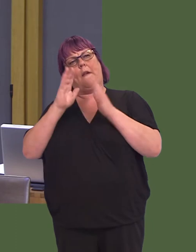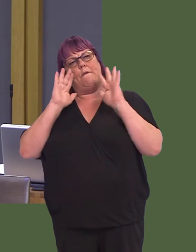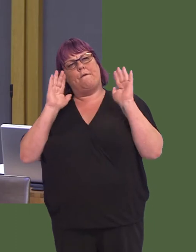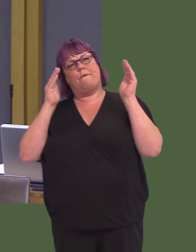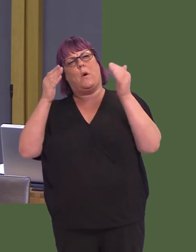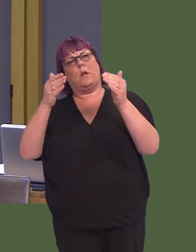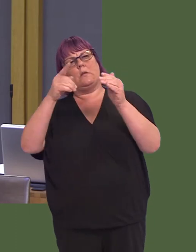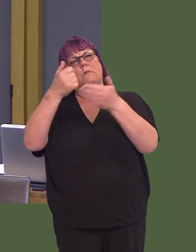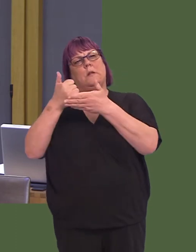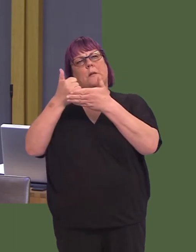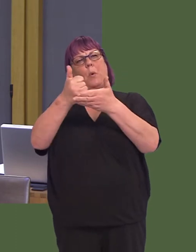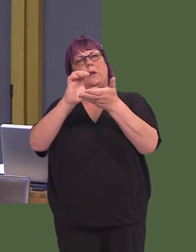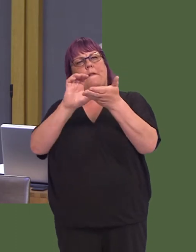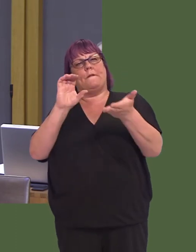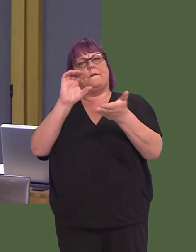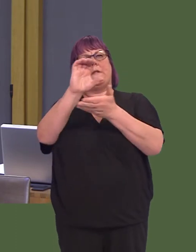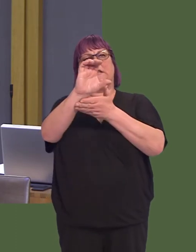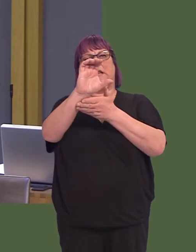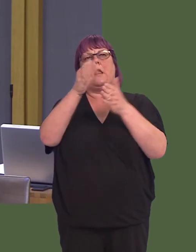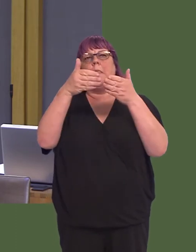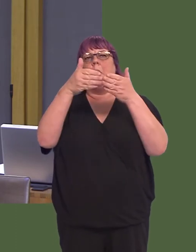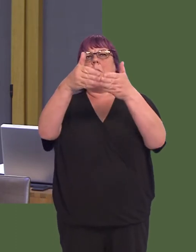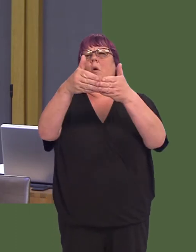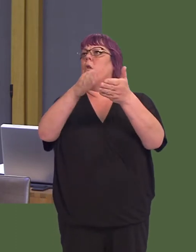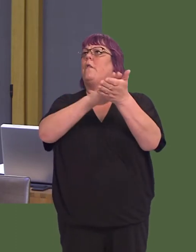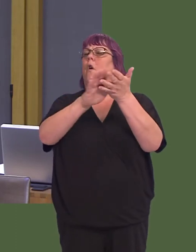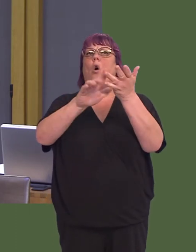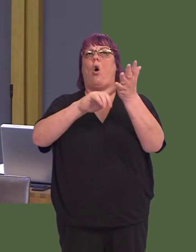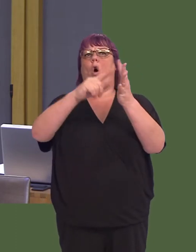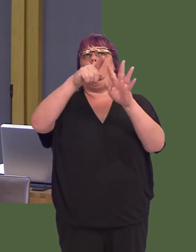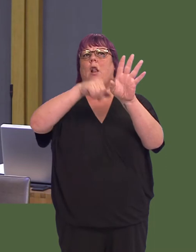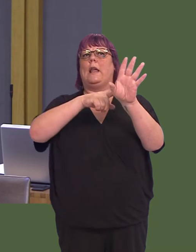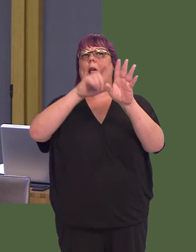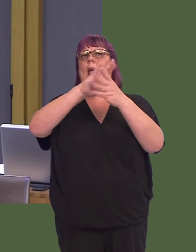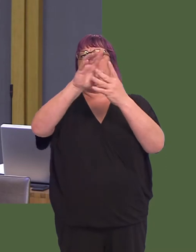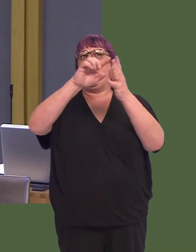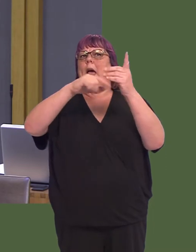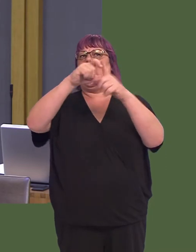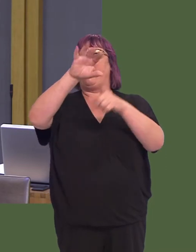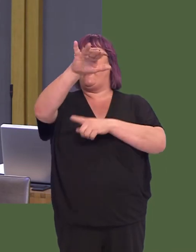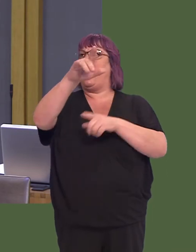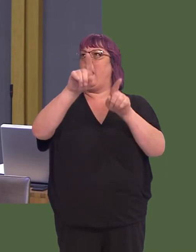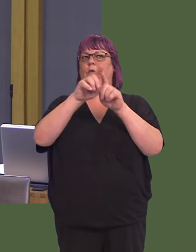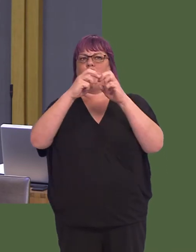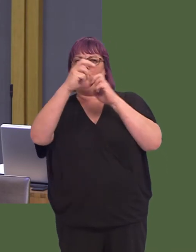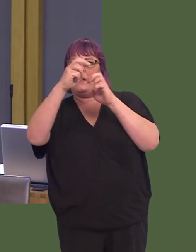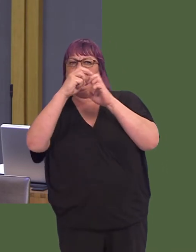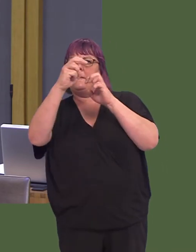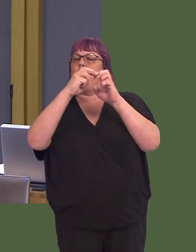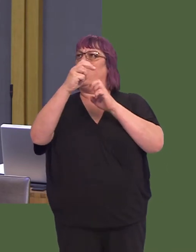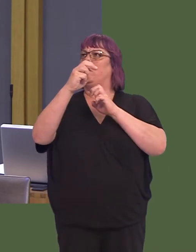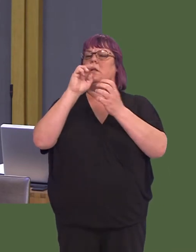Government on supporting and investing in the port of Holyhead and the transport infrastructure